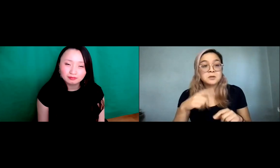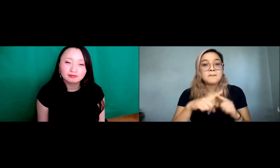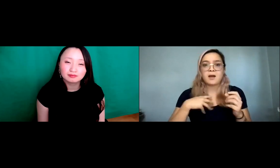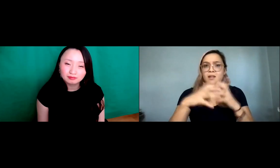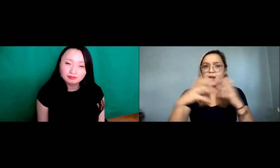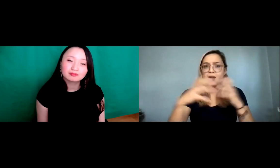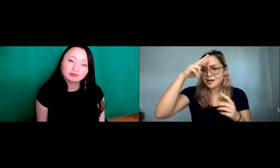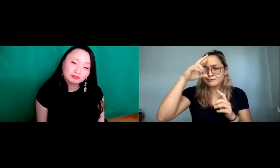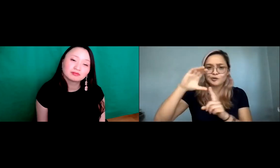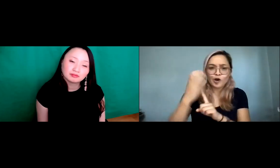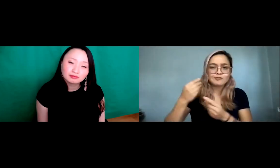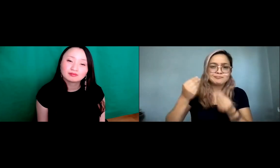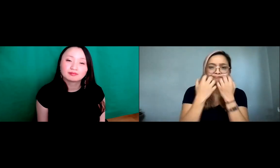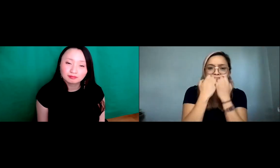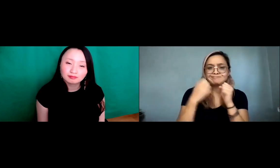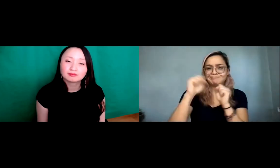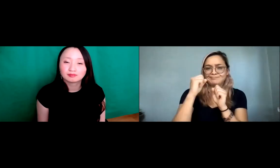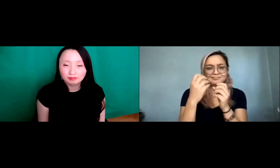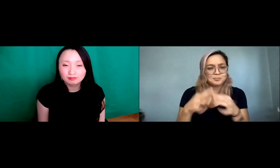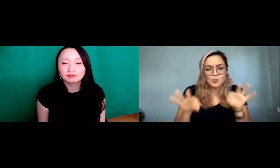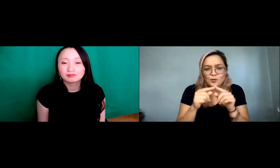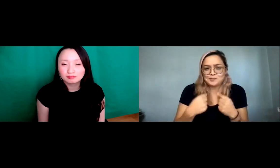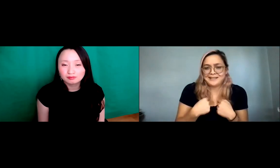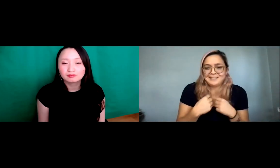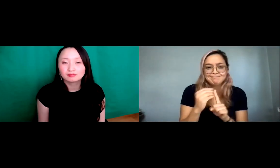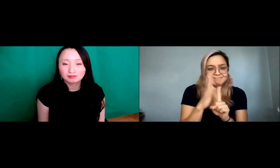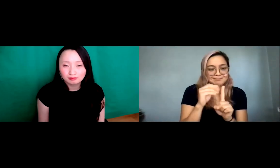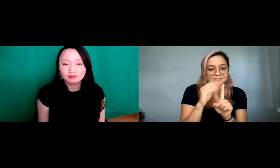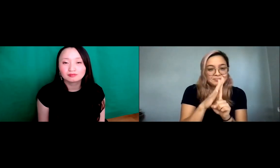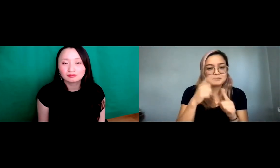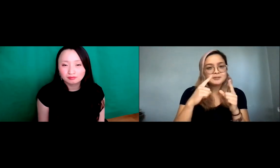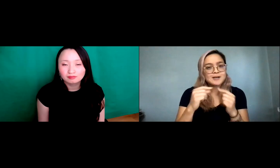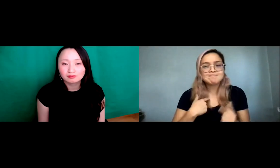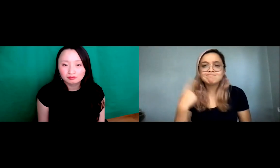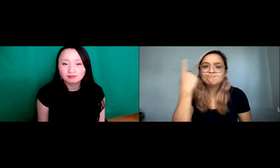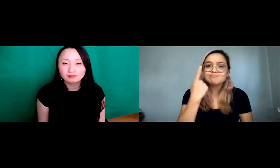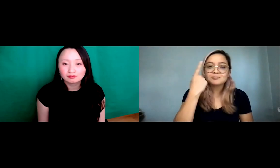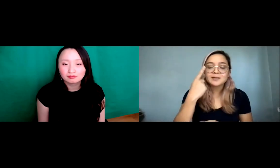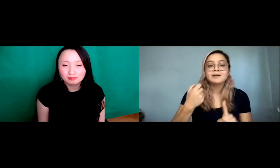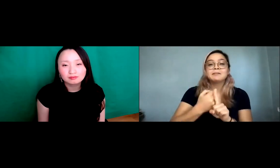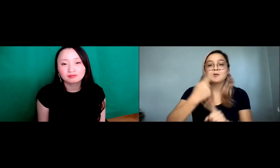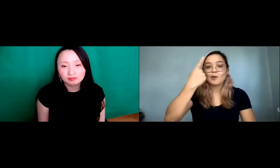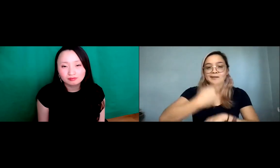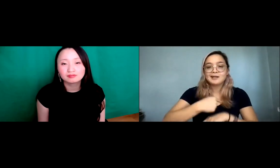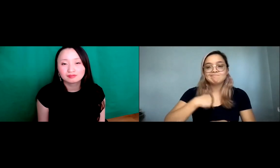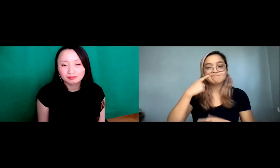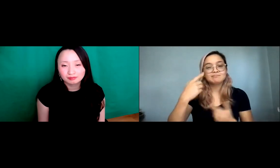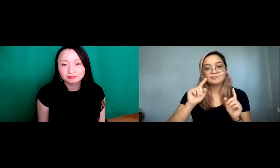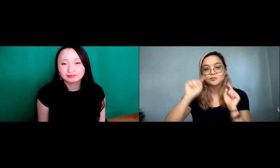And so I don't really know a lot about my, my Japanese culture I know a lot about my Mexican culture because that was the way I was raised, but sometimes I wonder about my